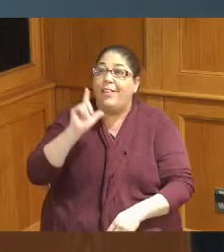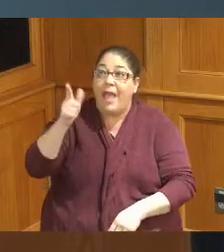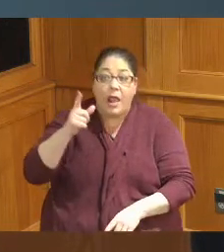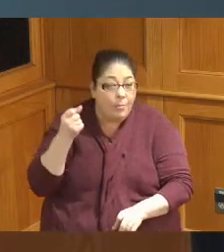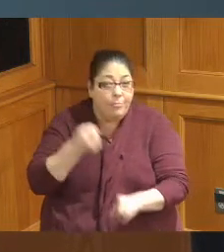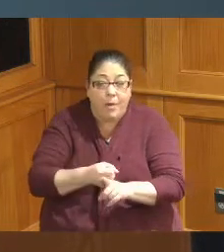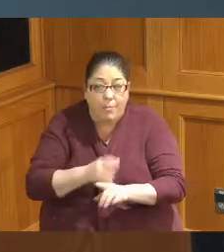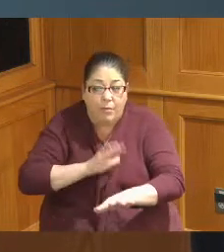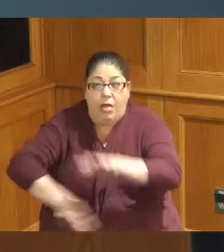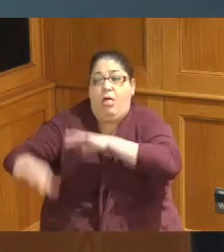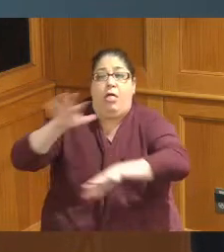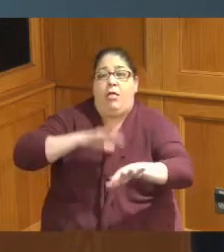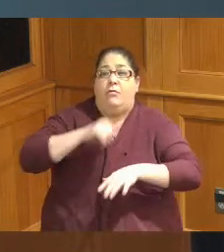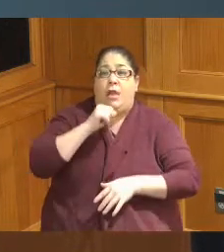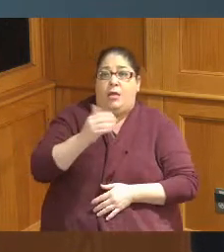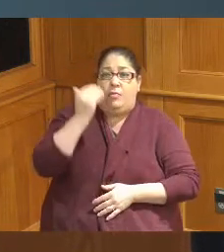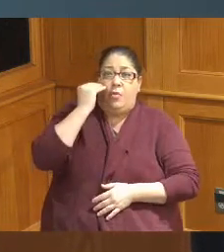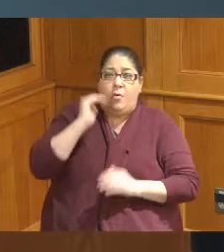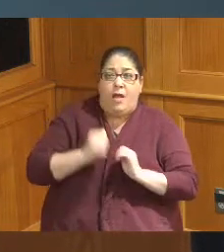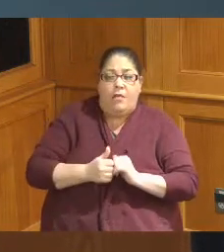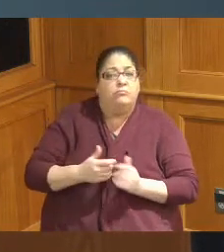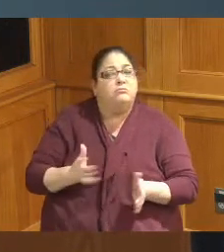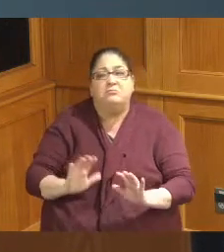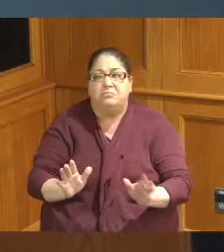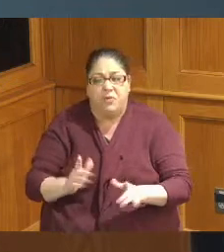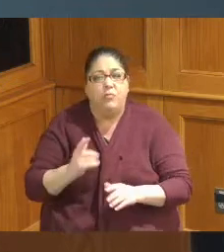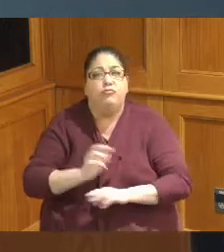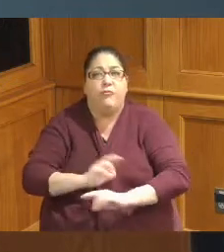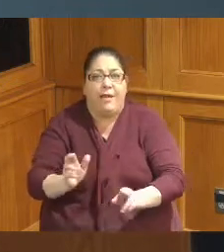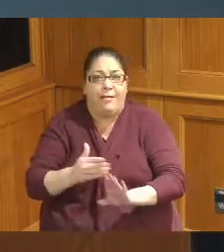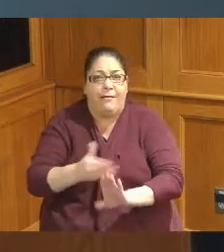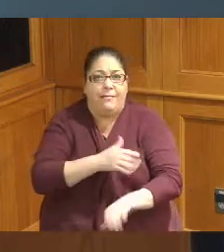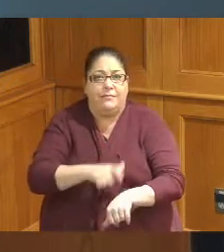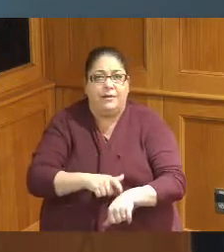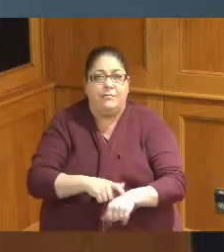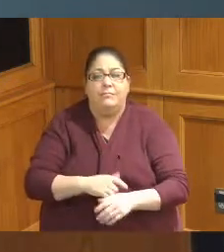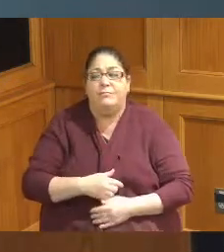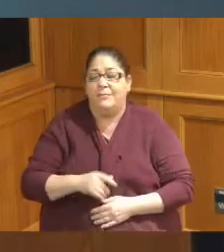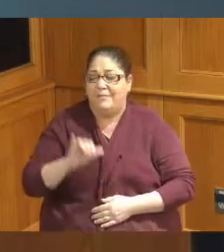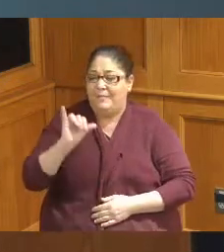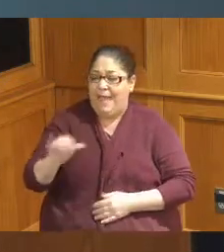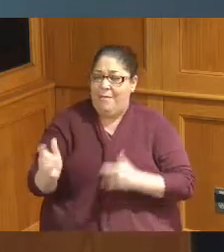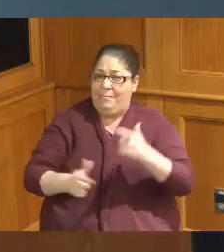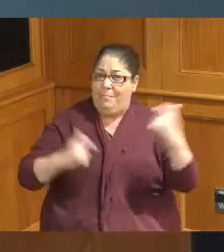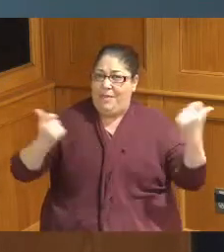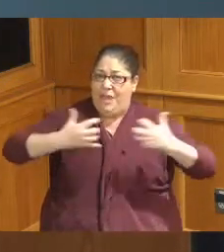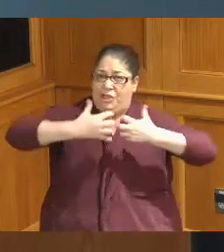I was wanting to know about the the big generator like you said it's not like your home generator